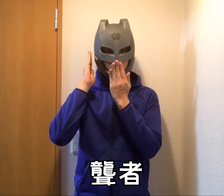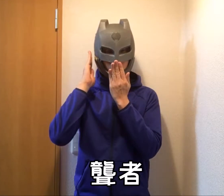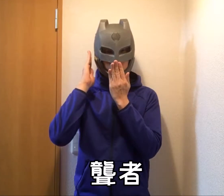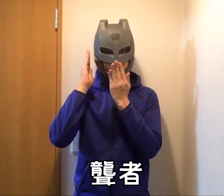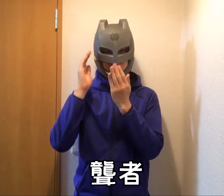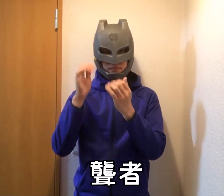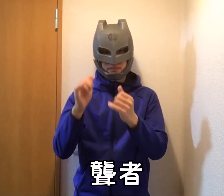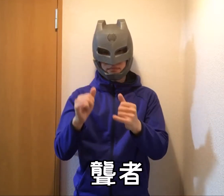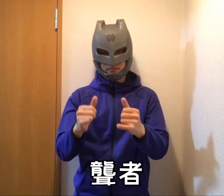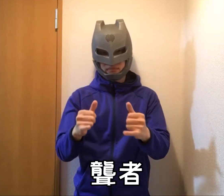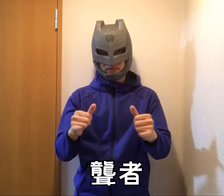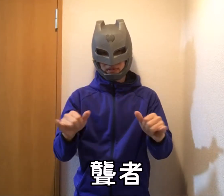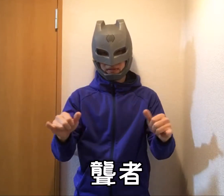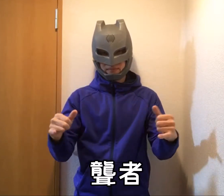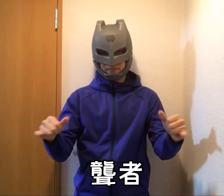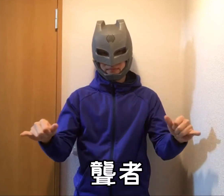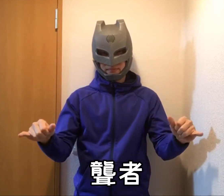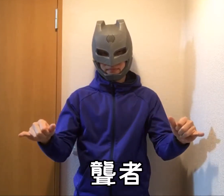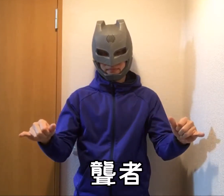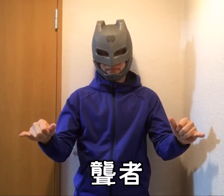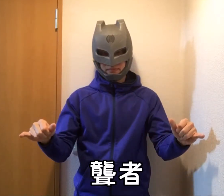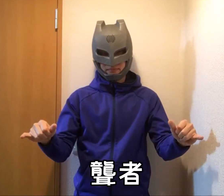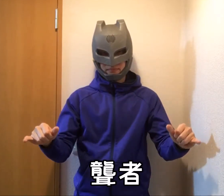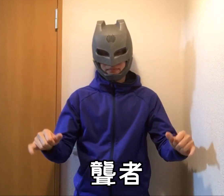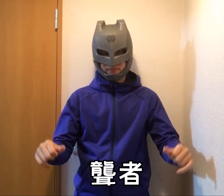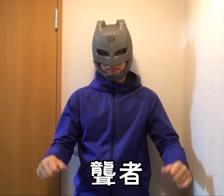Deaf